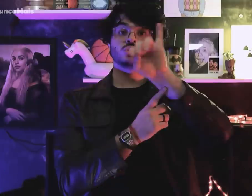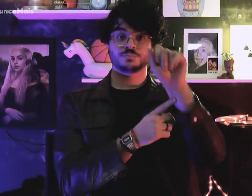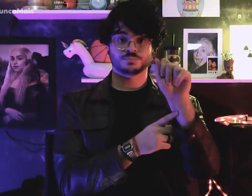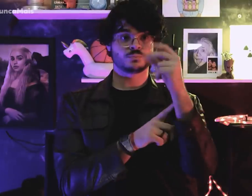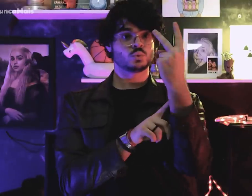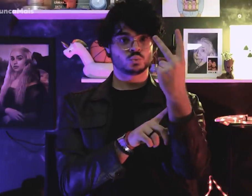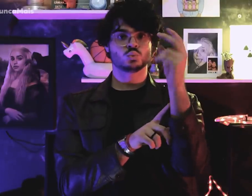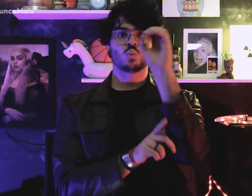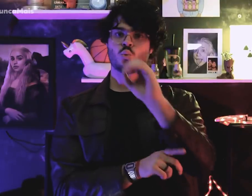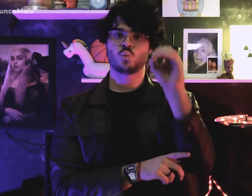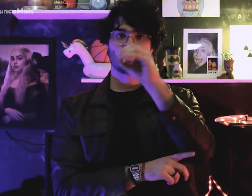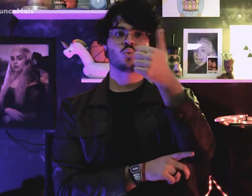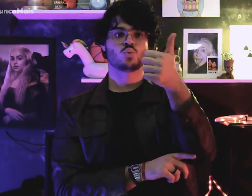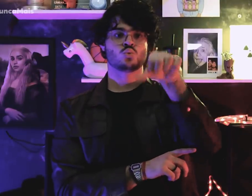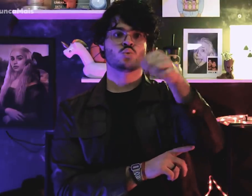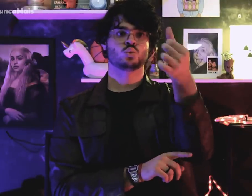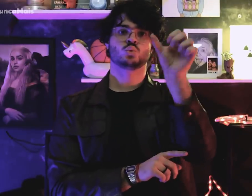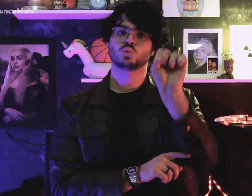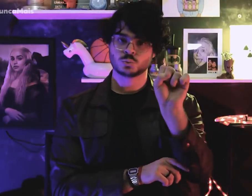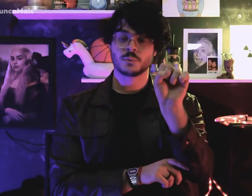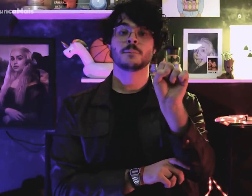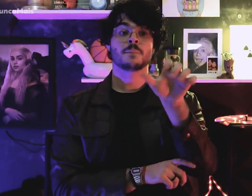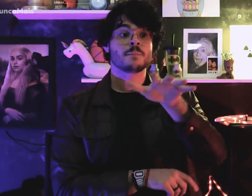On October 2, 1968,